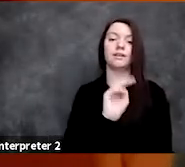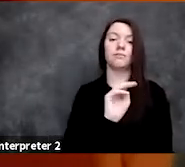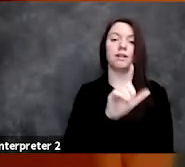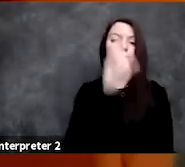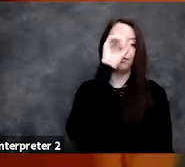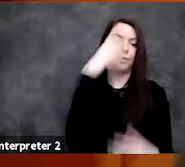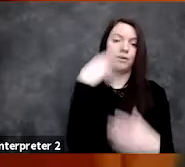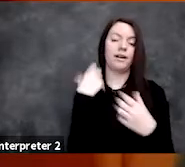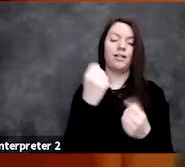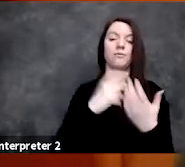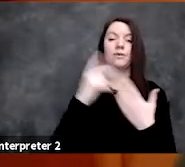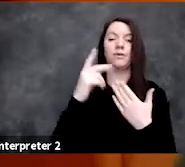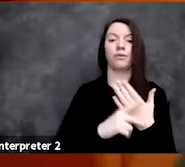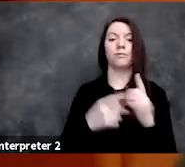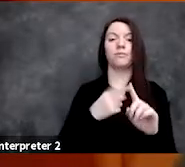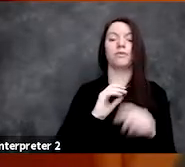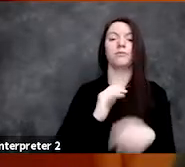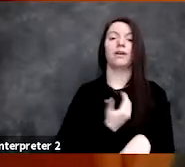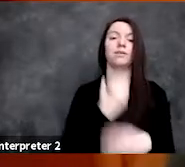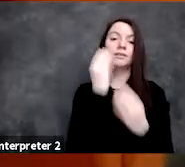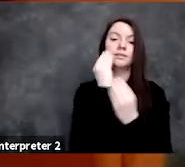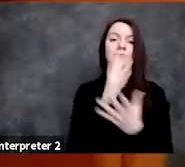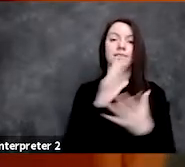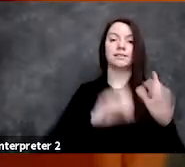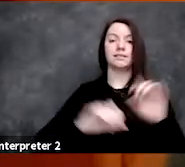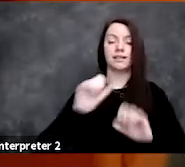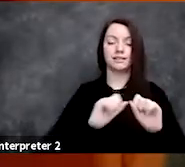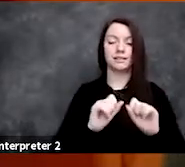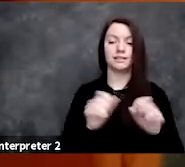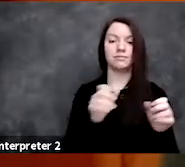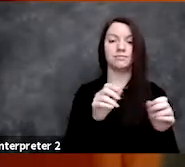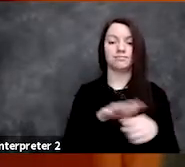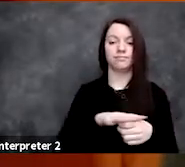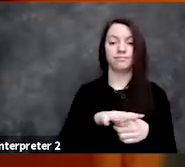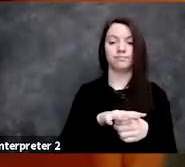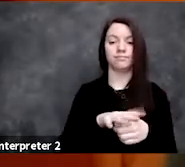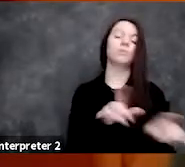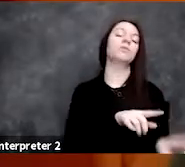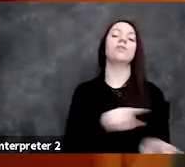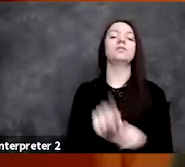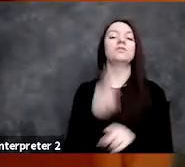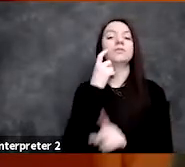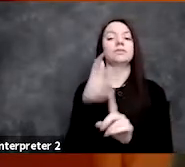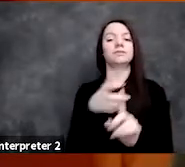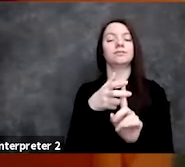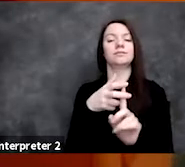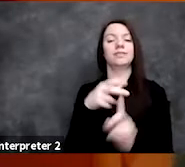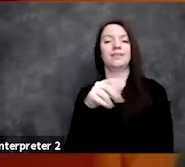in our Data Sciences Platform, and we've recently recruited the Pyro team to the Broad,